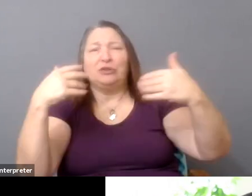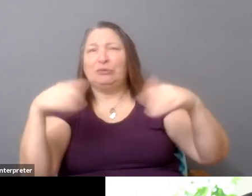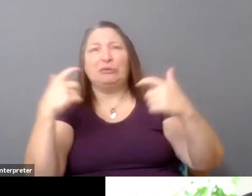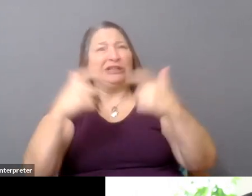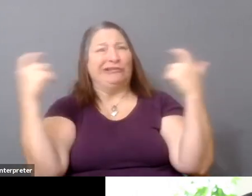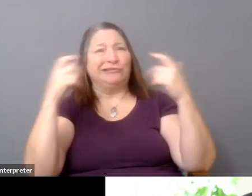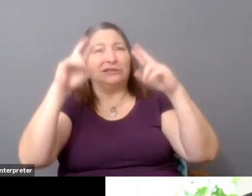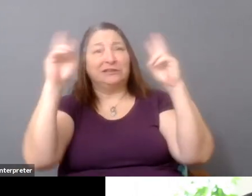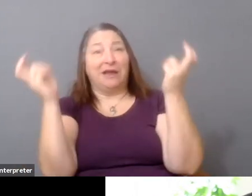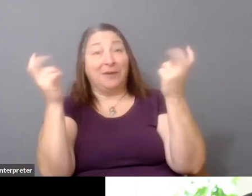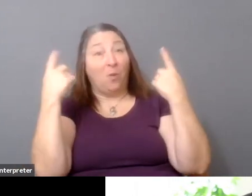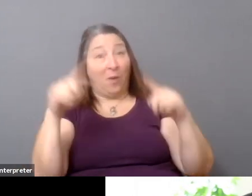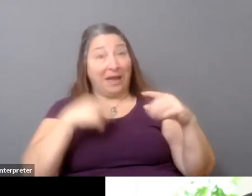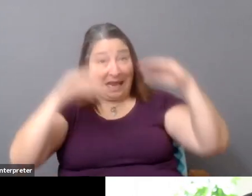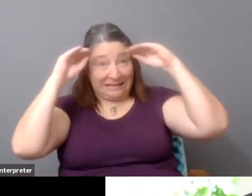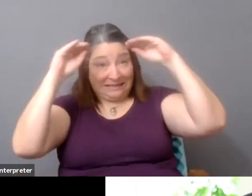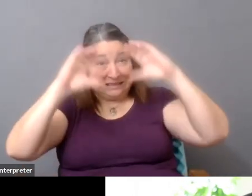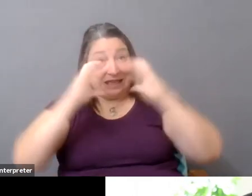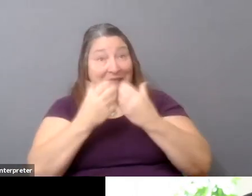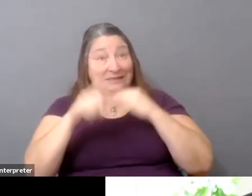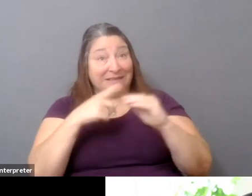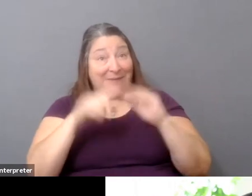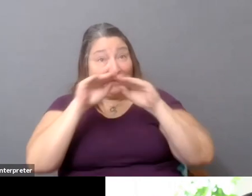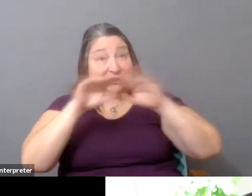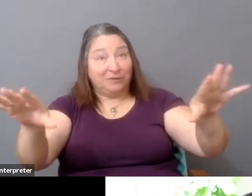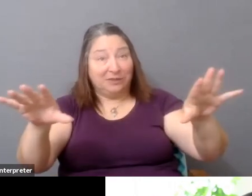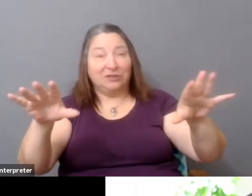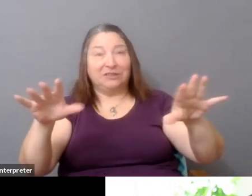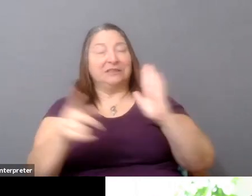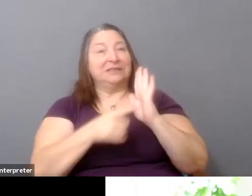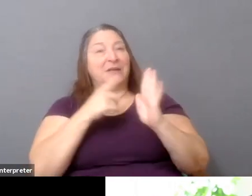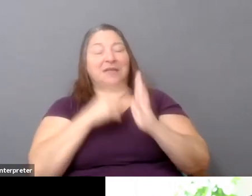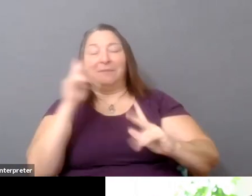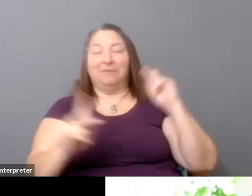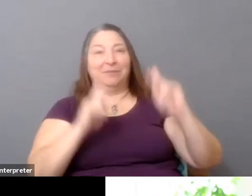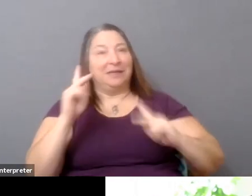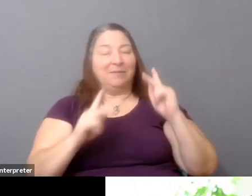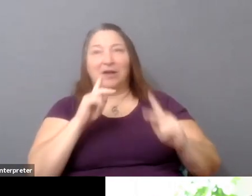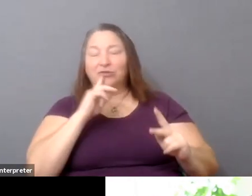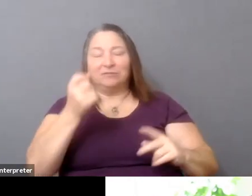When I teach classes on it, sometimes, you know, people are just trying to grapple with how the structure